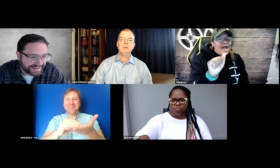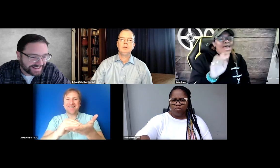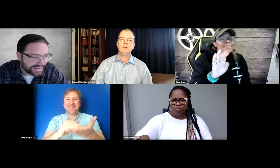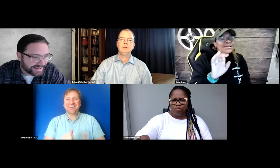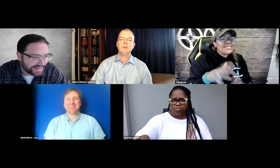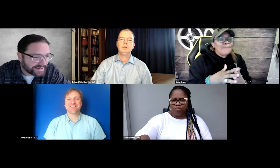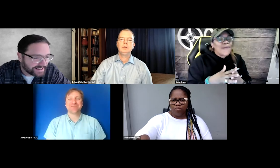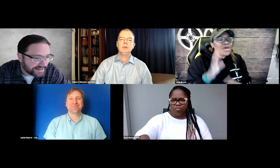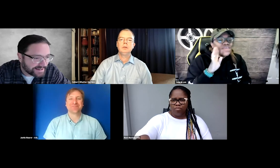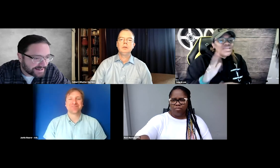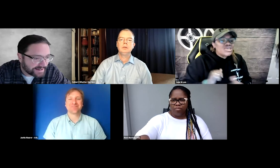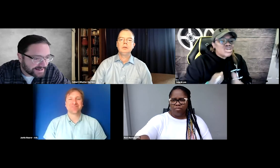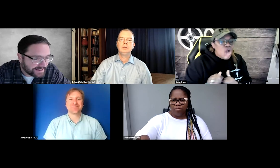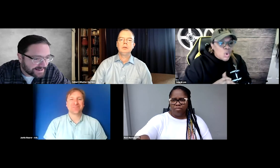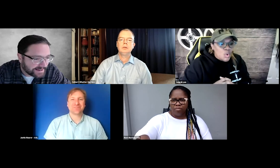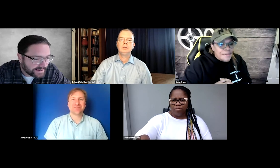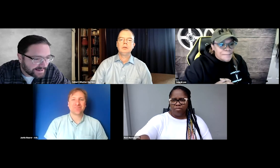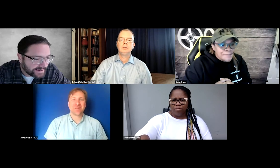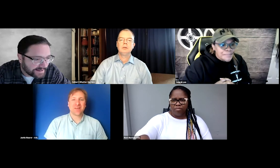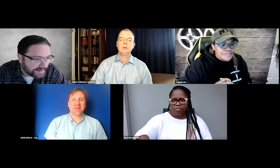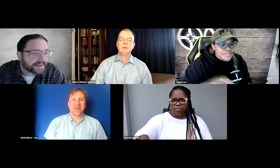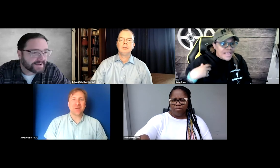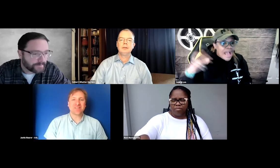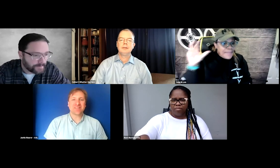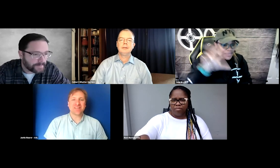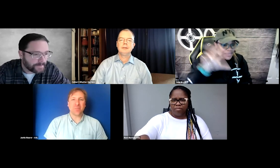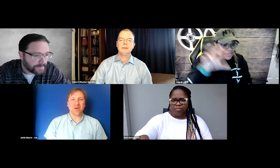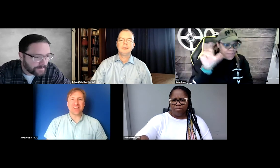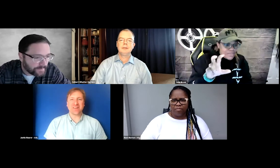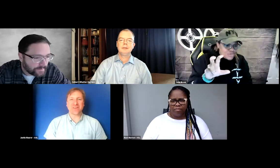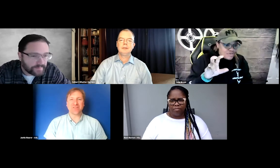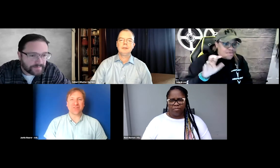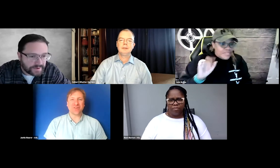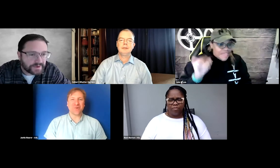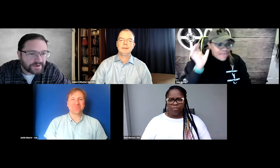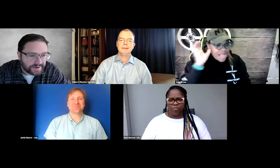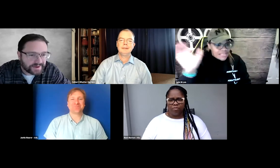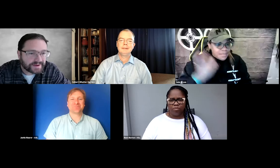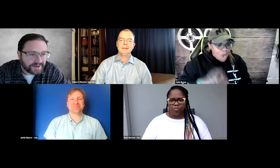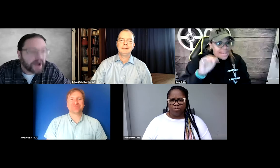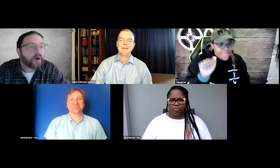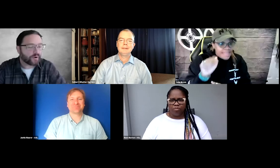ABC American Adventure Show. It’s the American Adventure show. - Oh, okay!